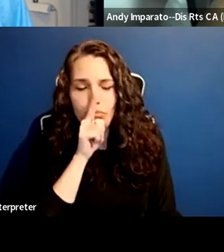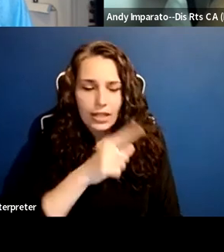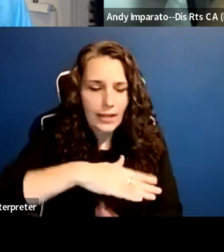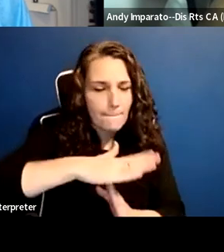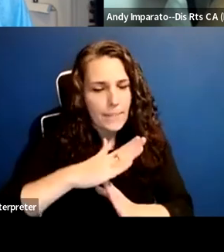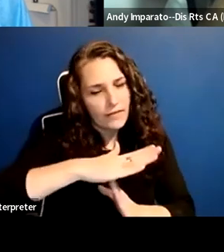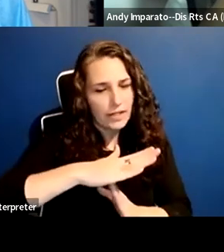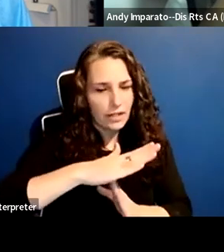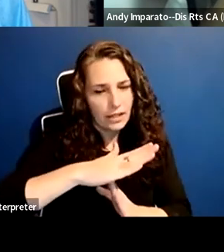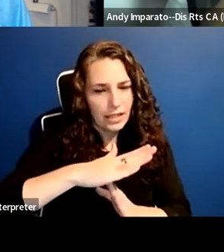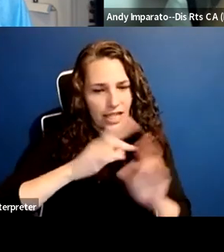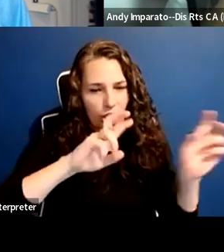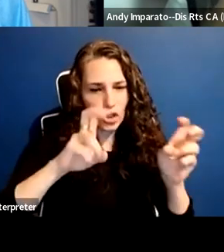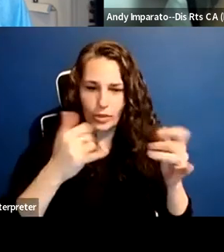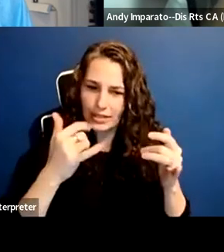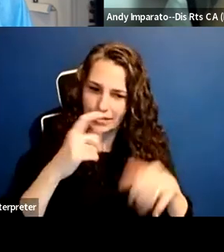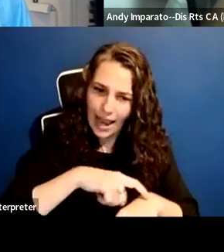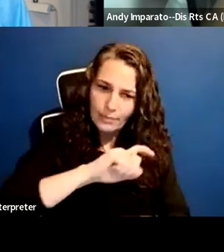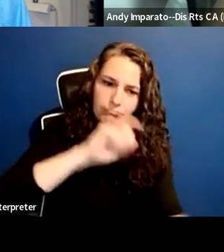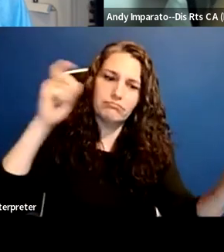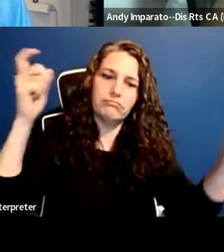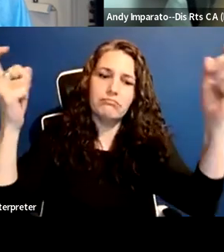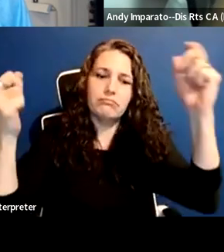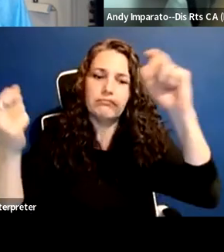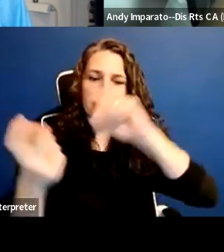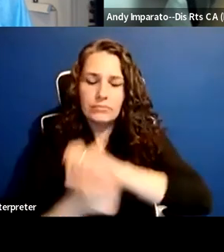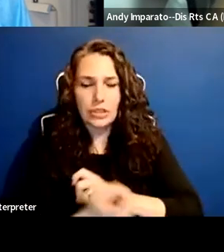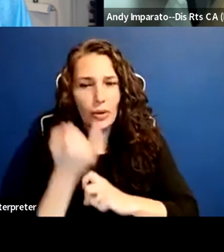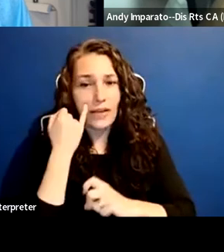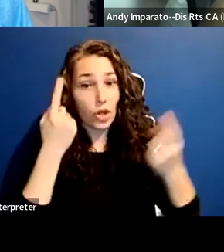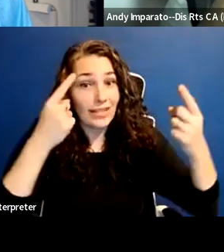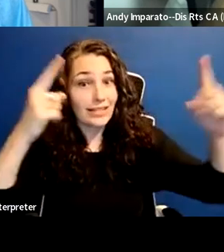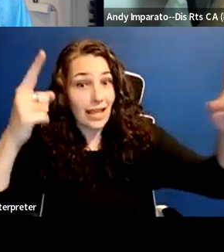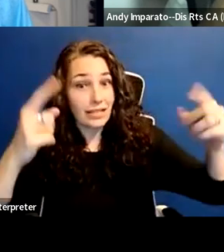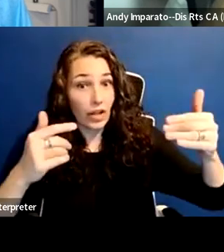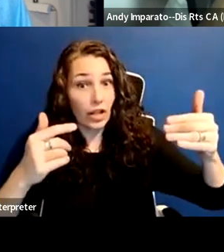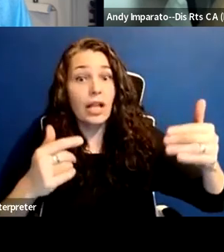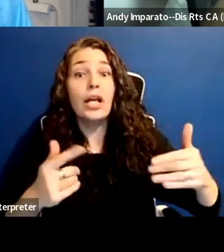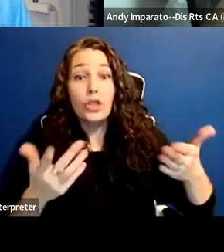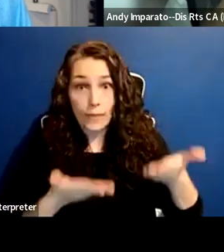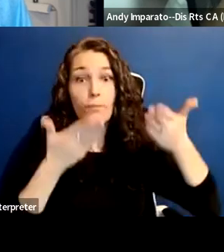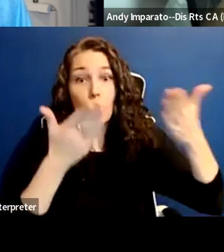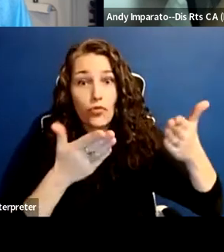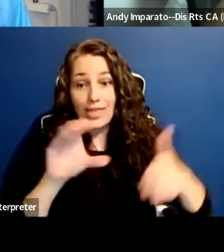And if they were successful in moving this forward to the Supreme Court as Andy alluded to a few minutes ago,